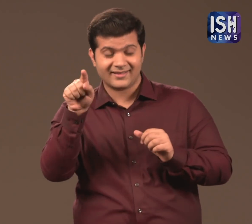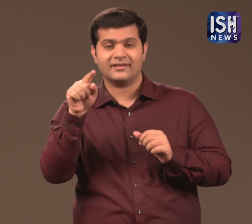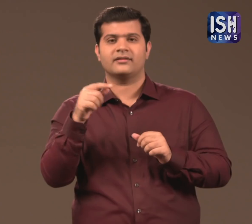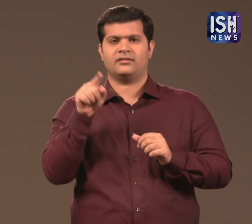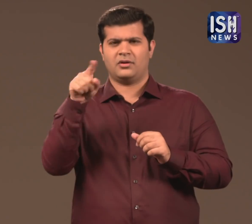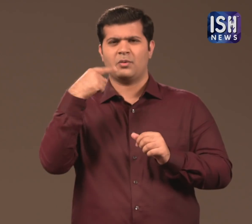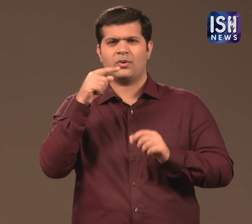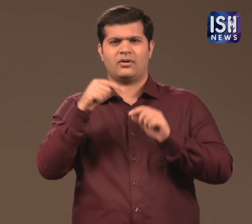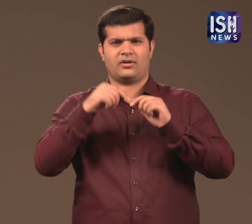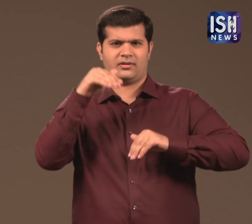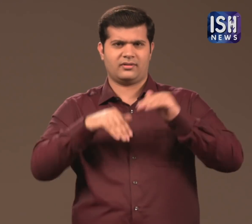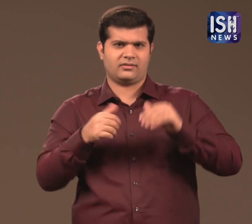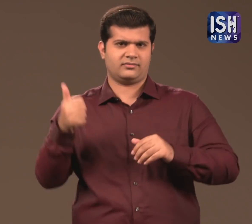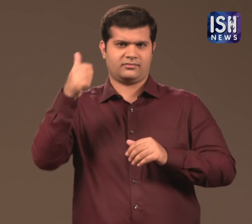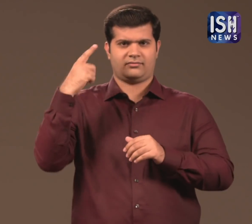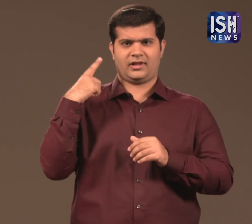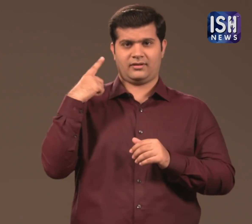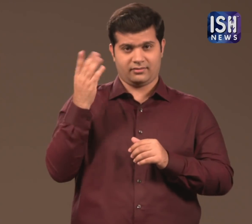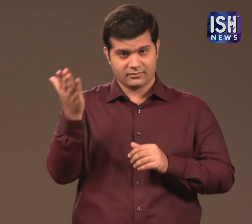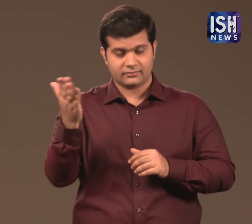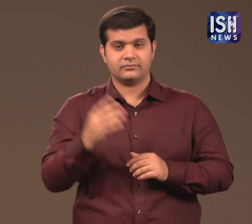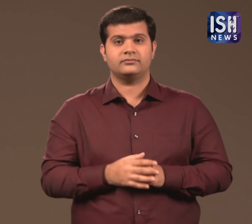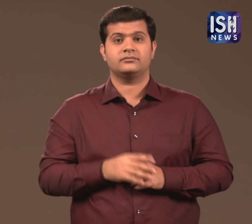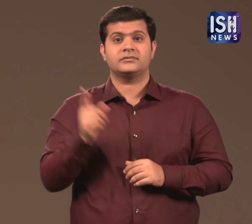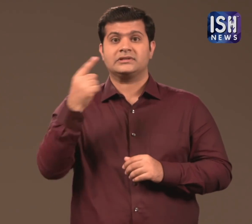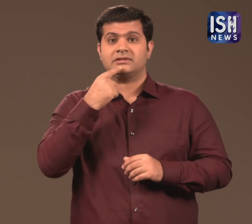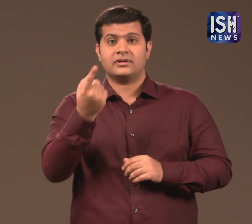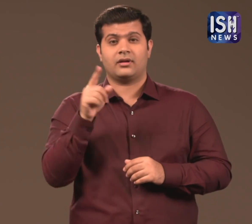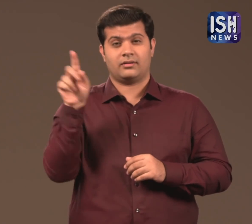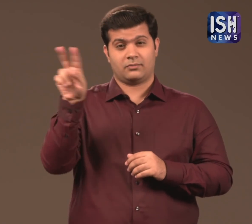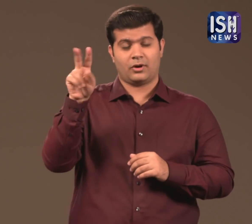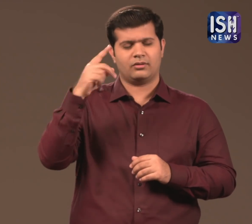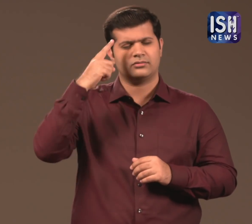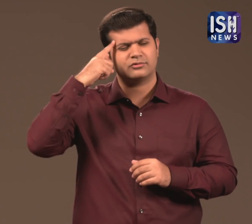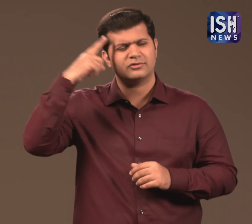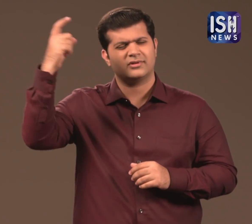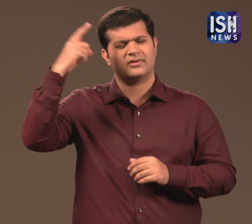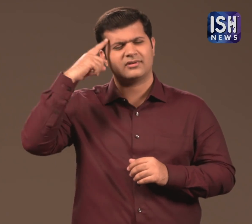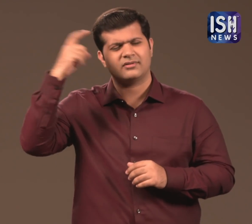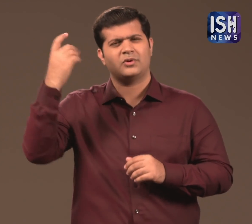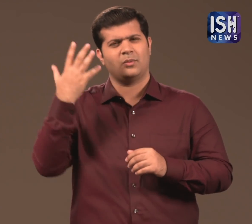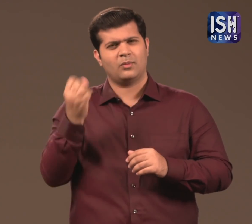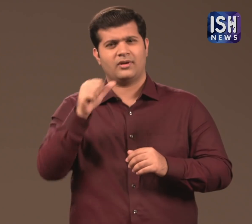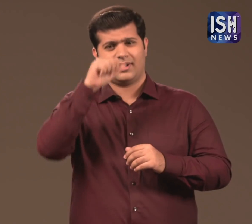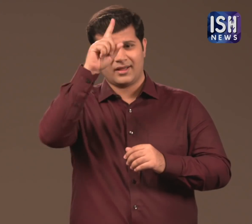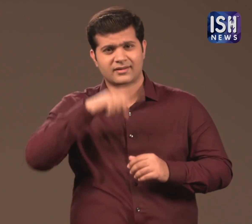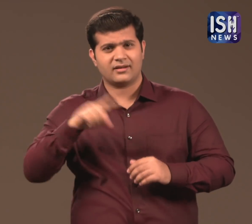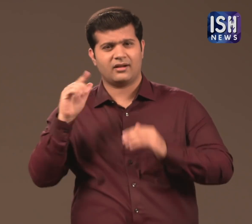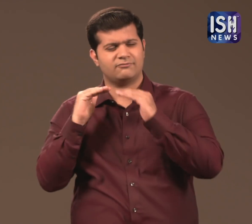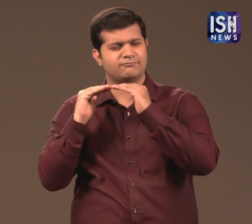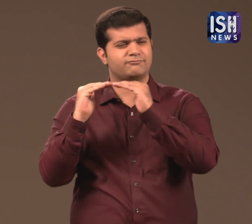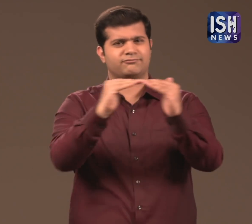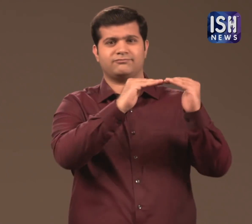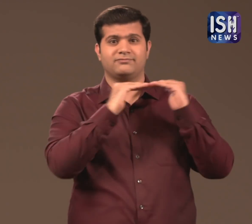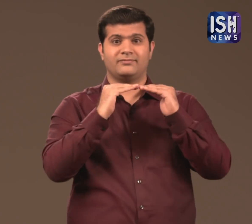who was an Indian political leader, dreamt of social equality in India.